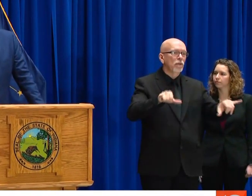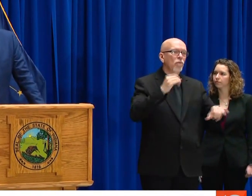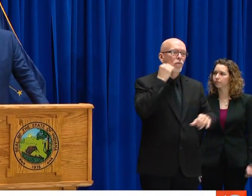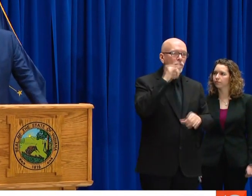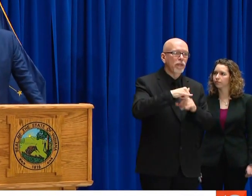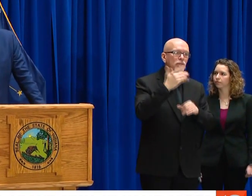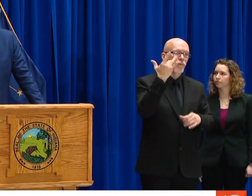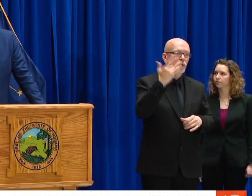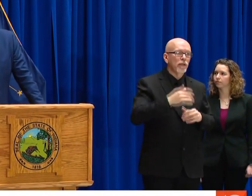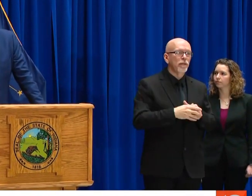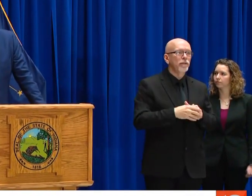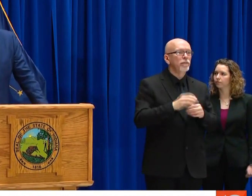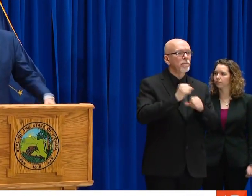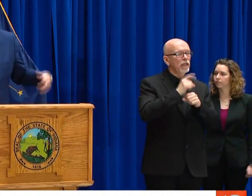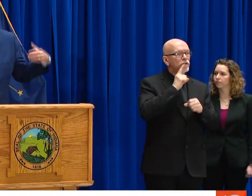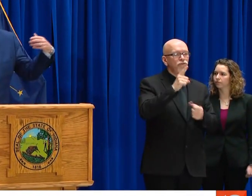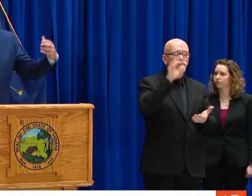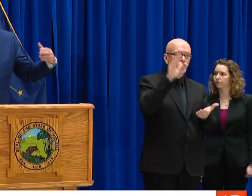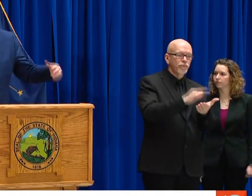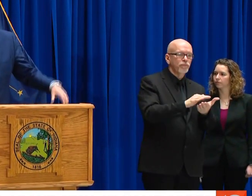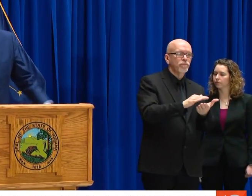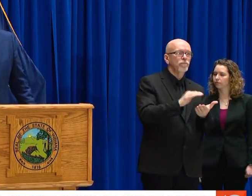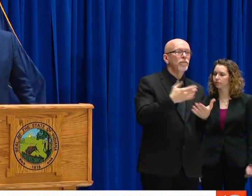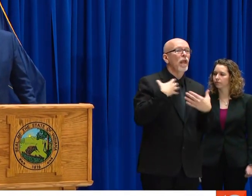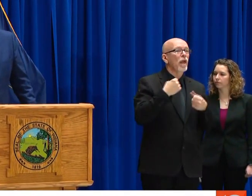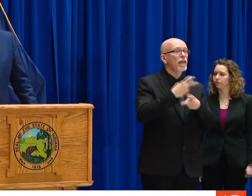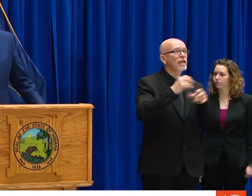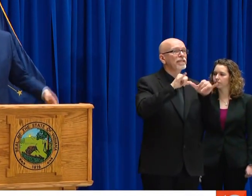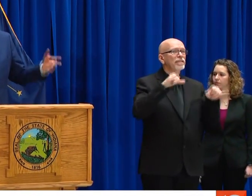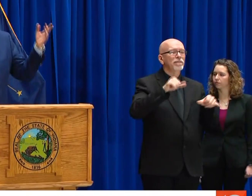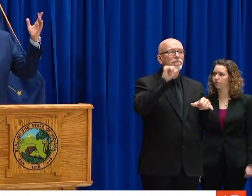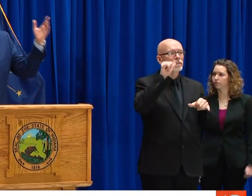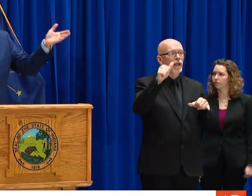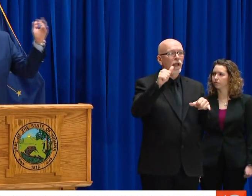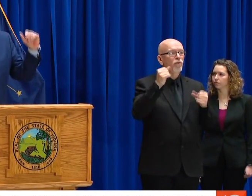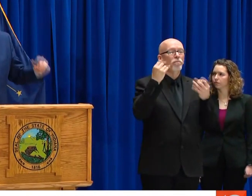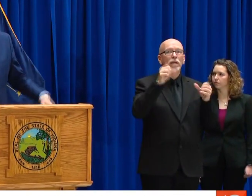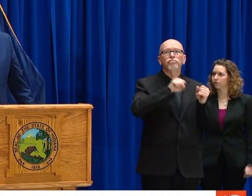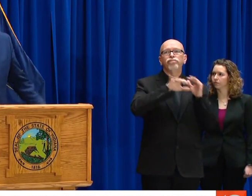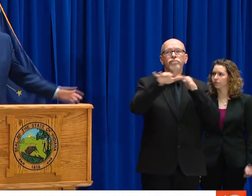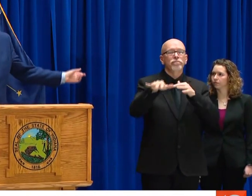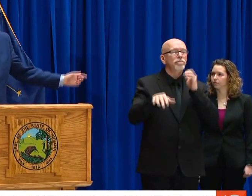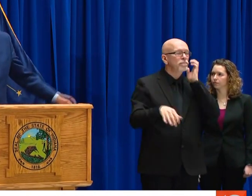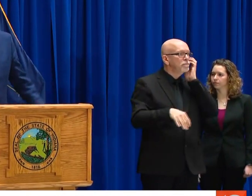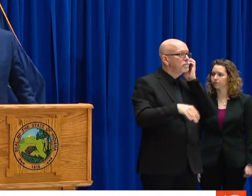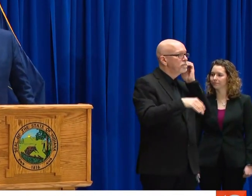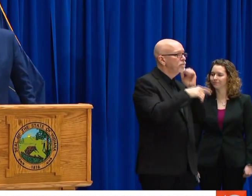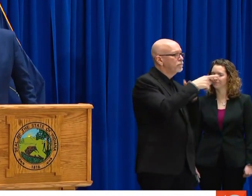IT AFFECTS US ALL. THAT'S THE WHOLE POINT OF SELF ISOLATION.